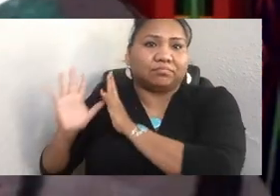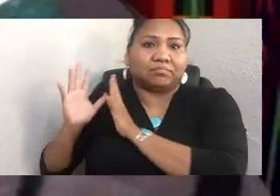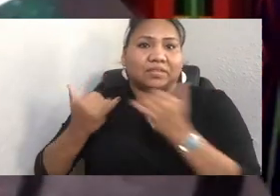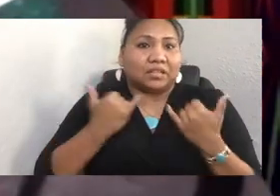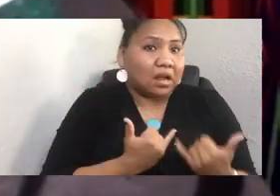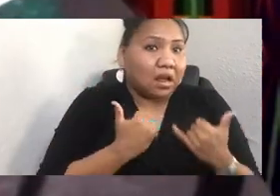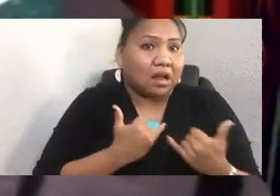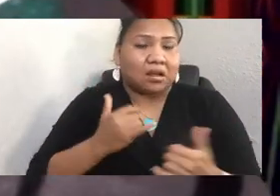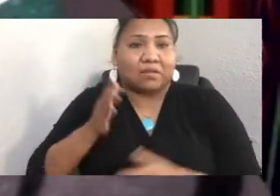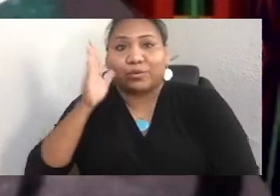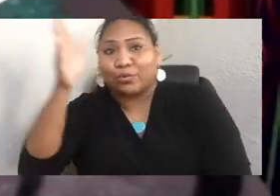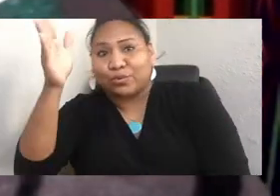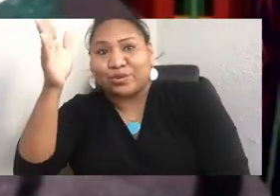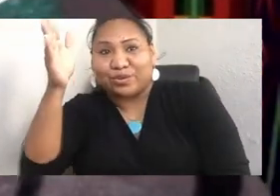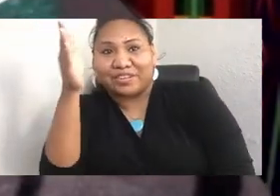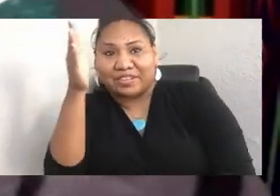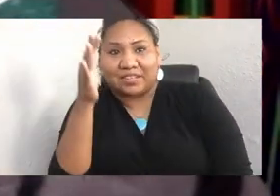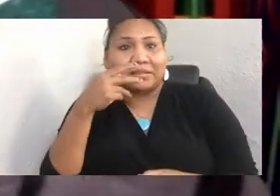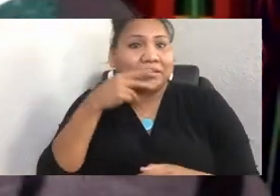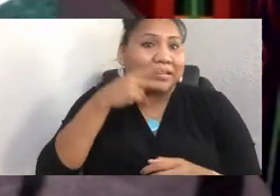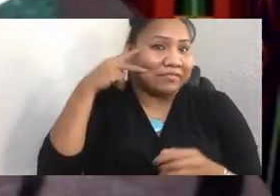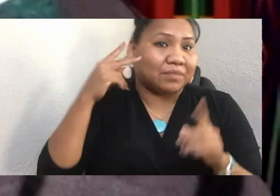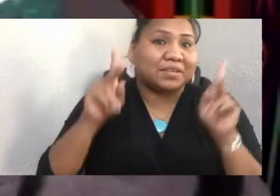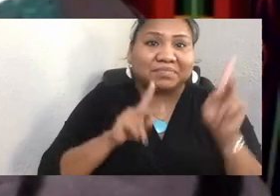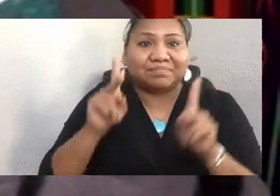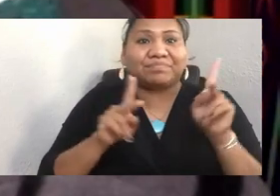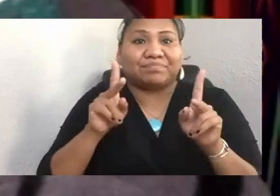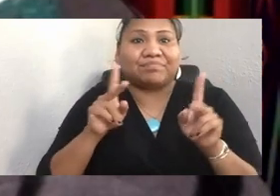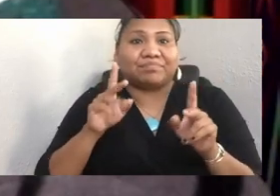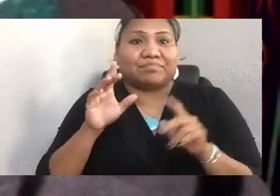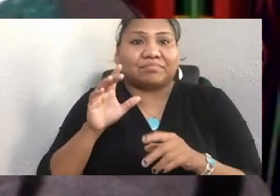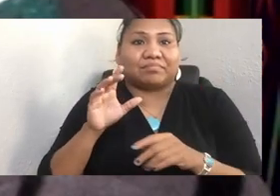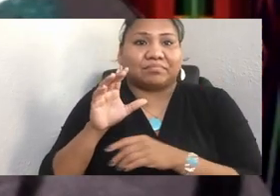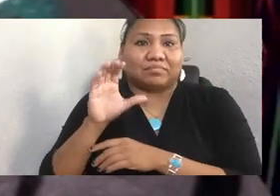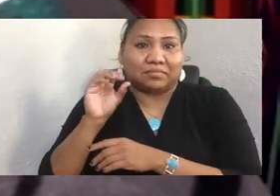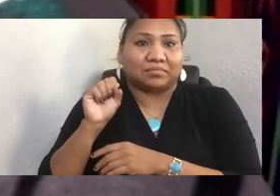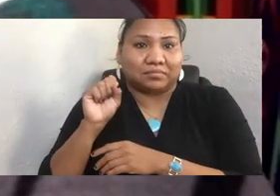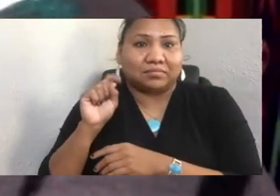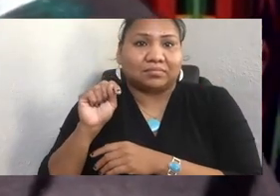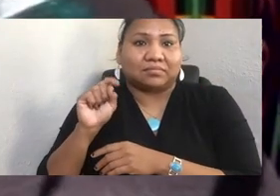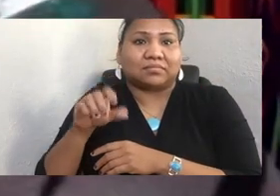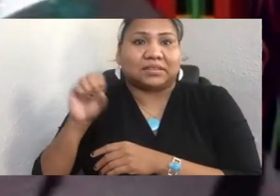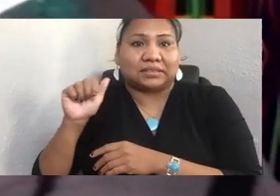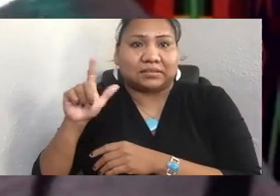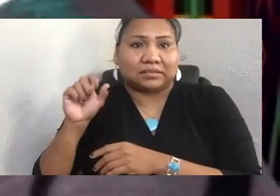territory-- but of course, across the Americas. Again, we want to thank our students, who